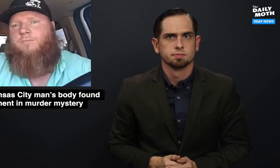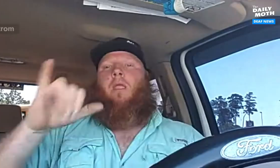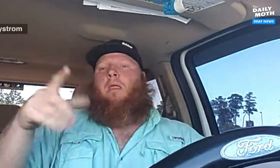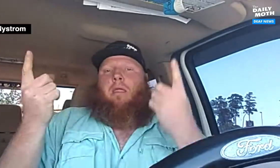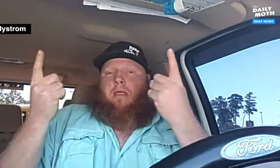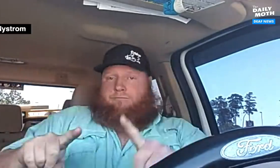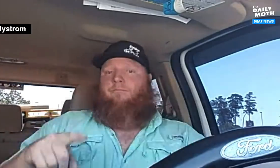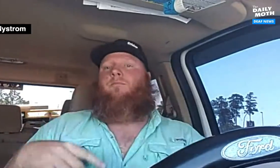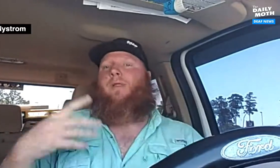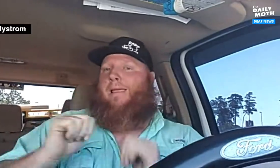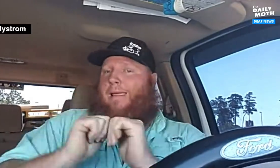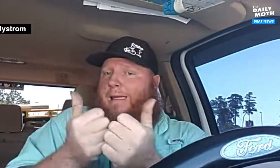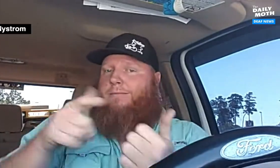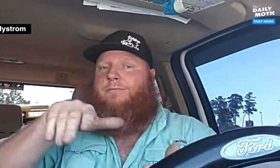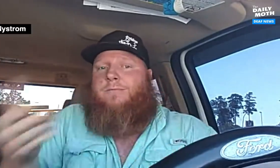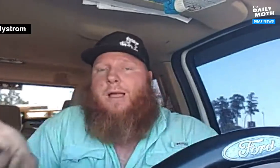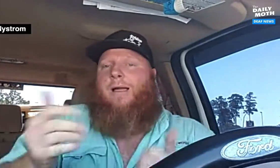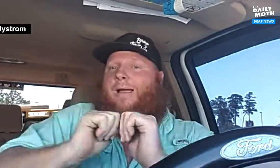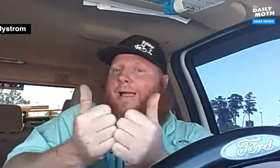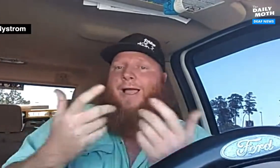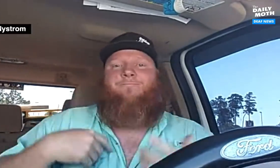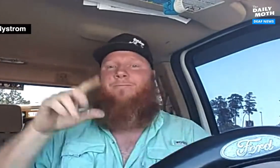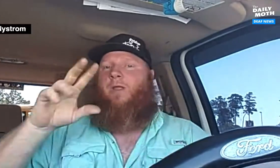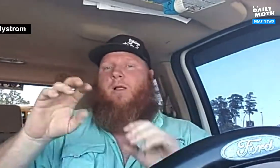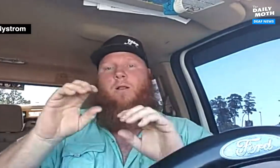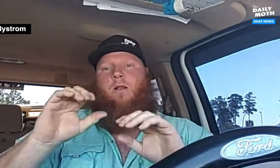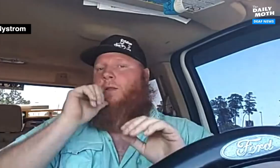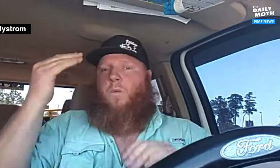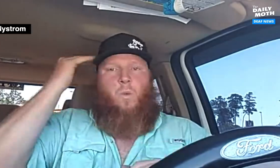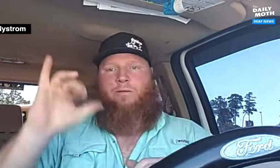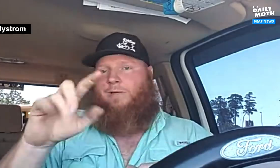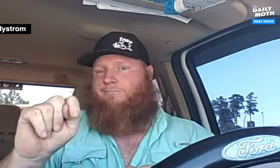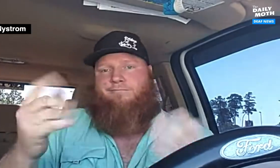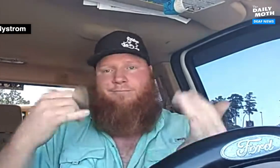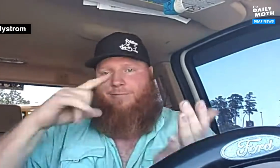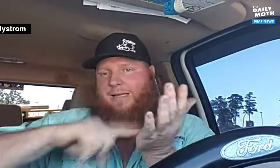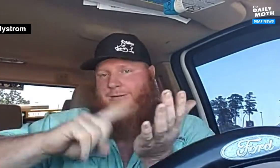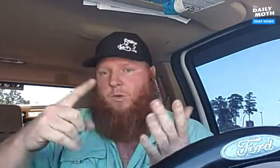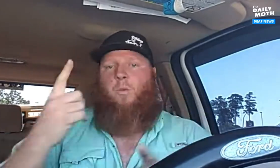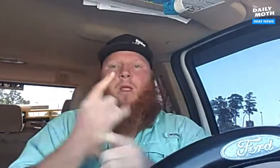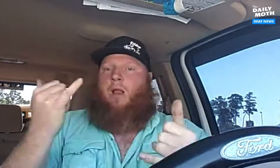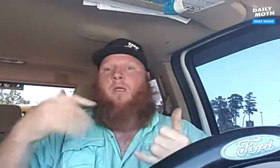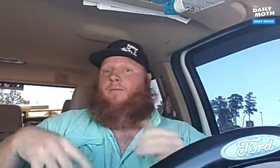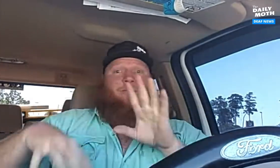What happened was, how he died, I don't know yet. They're investigating, but right now